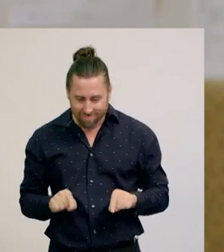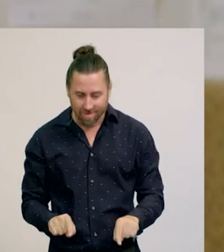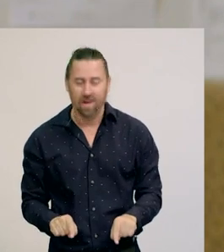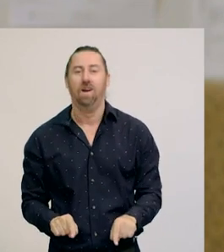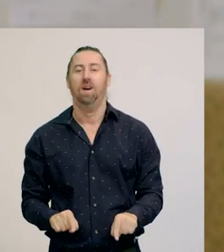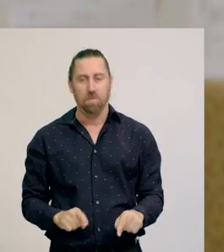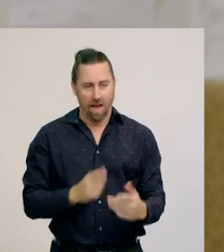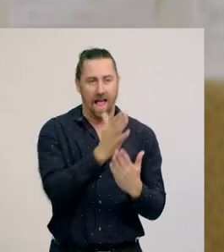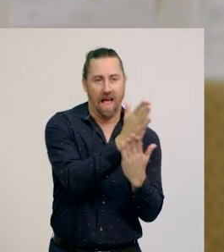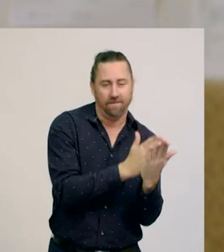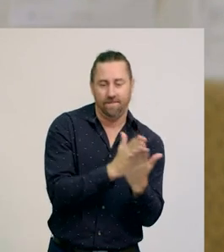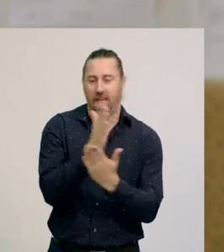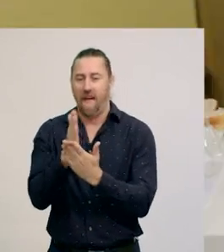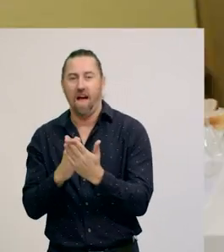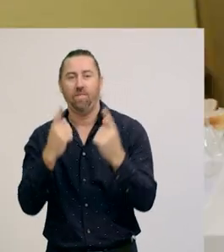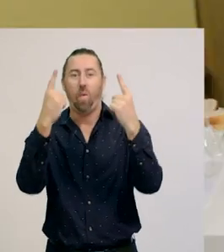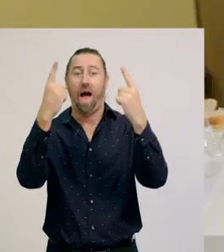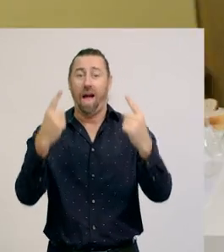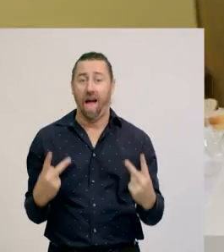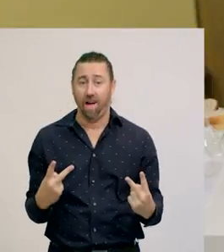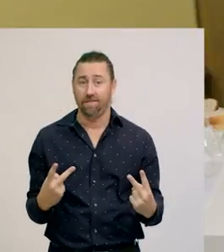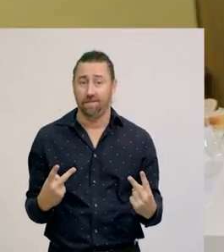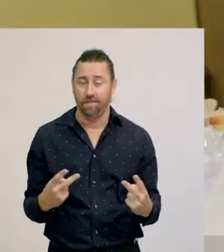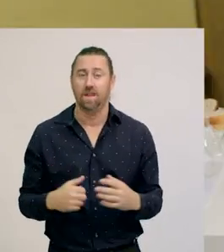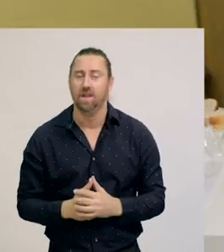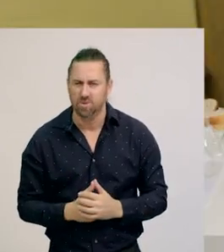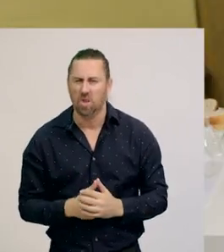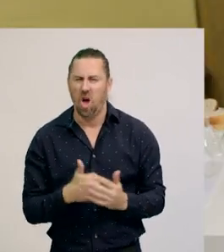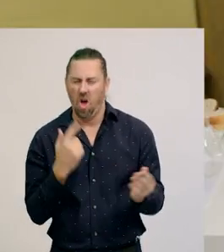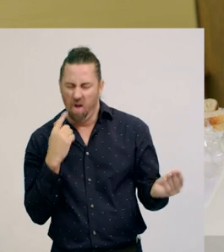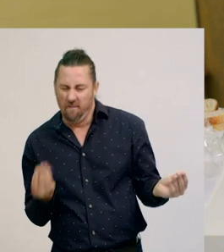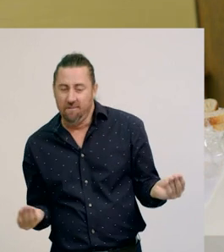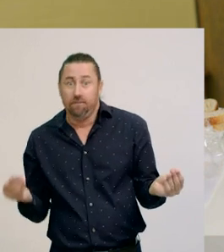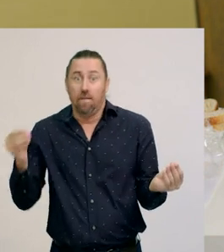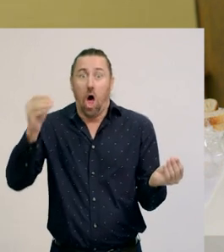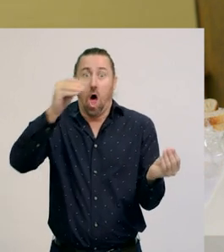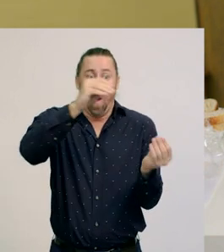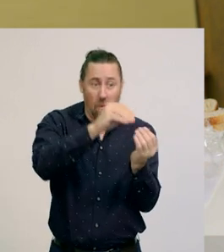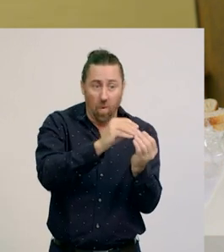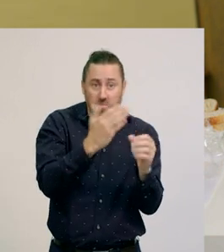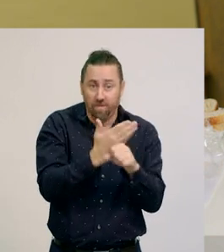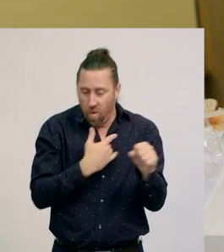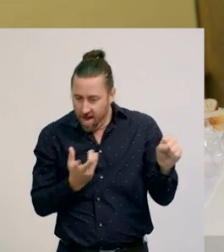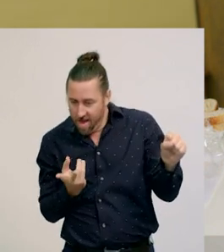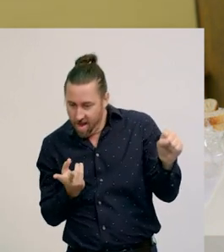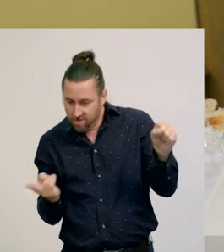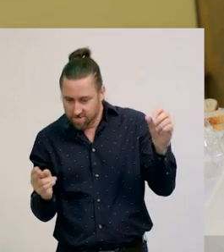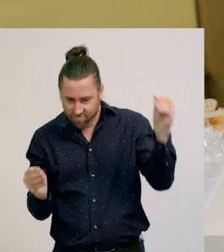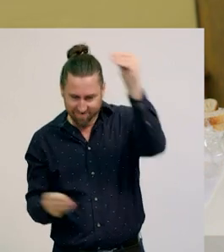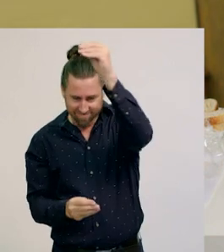They are each one half, so folding before partitioning can make equal parts.